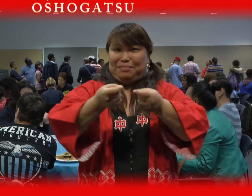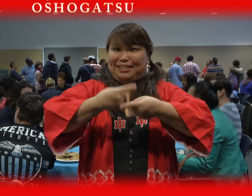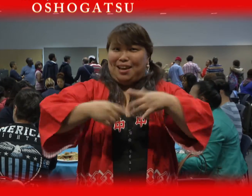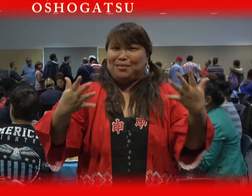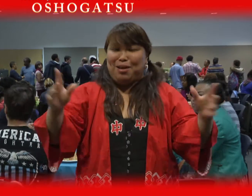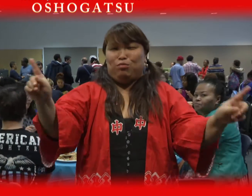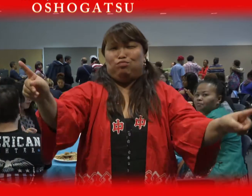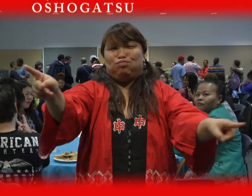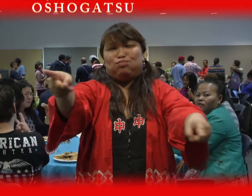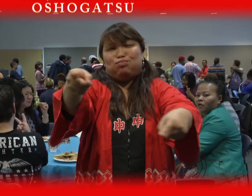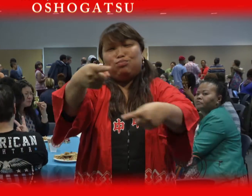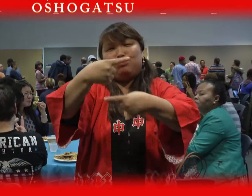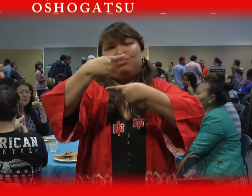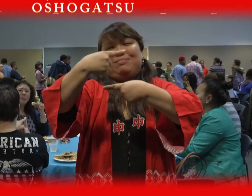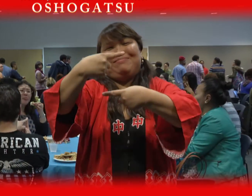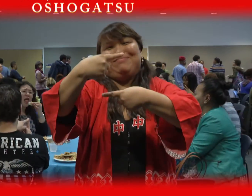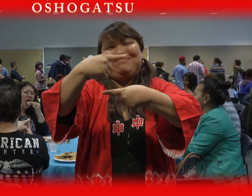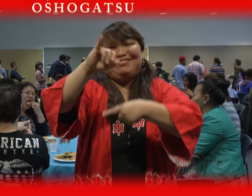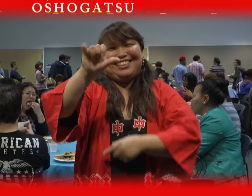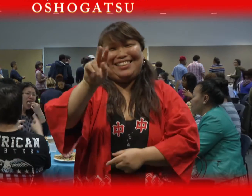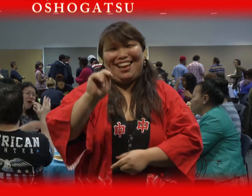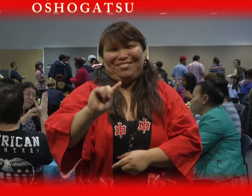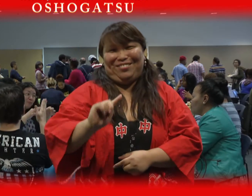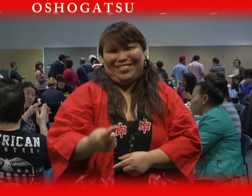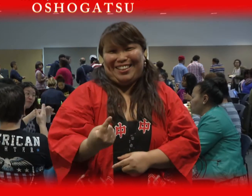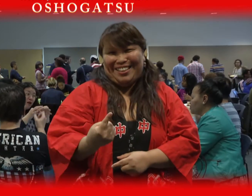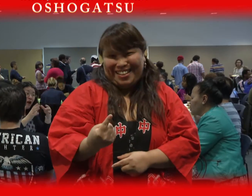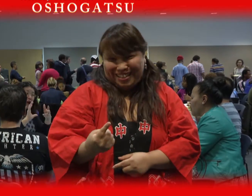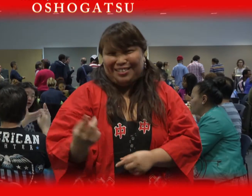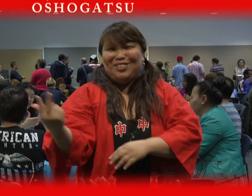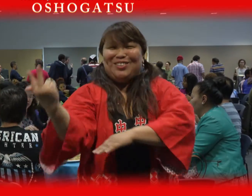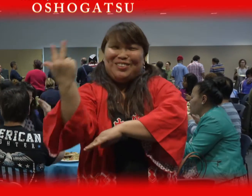The Japanese sign is [shows sign] - January 1st.